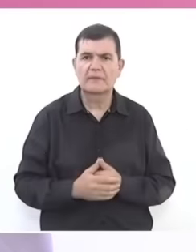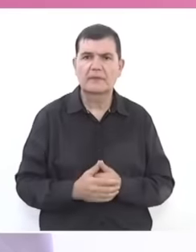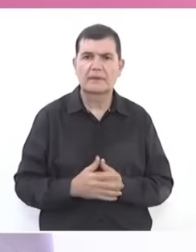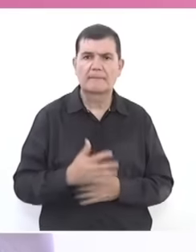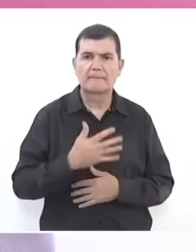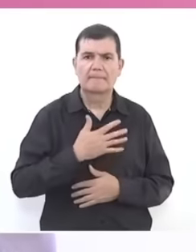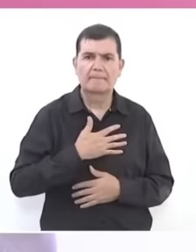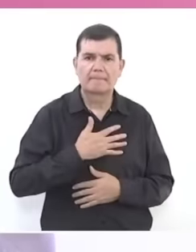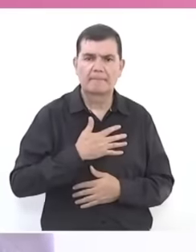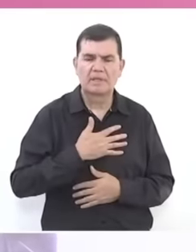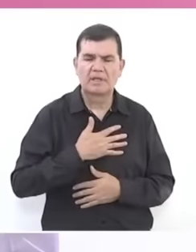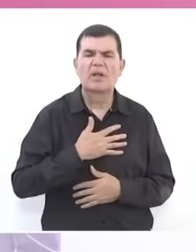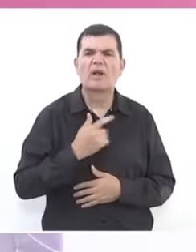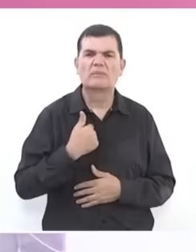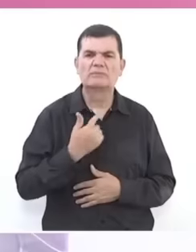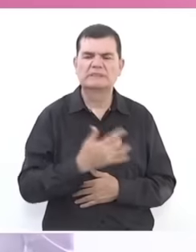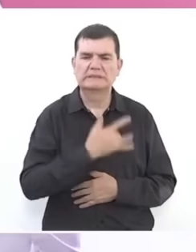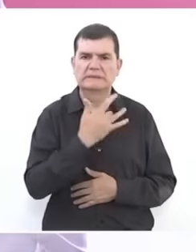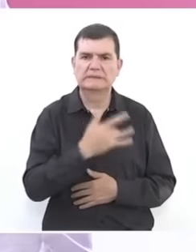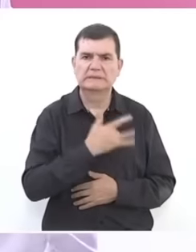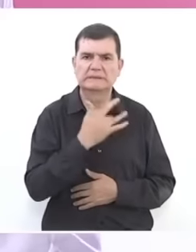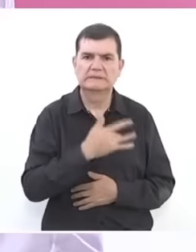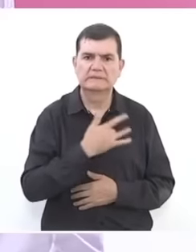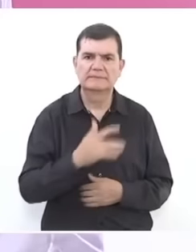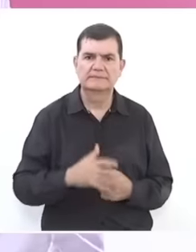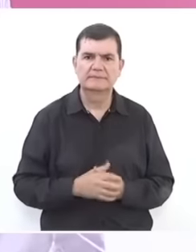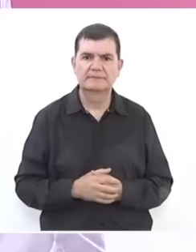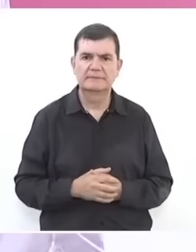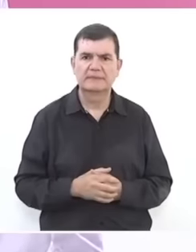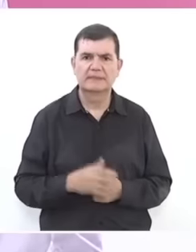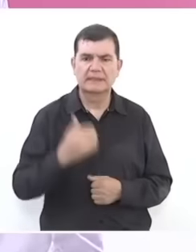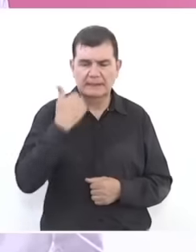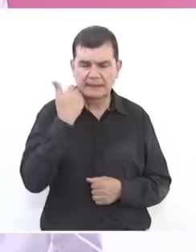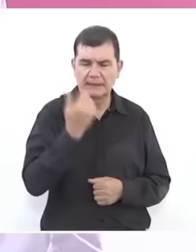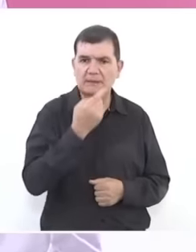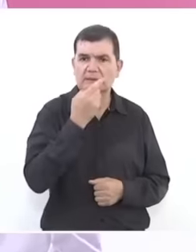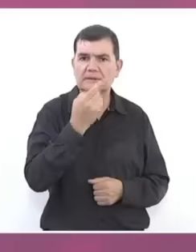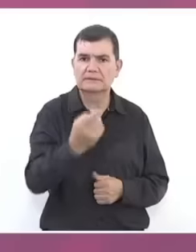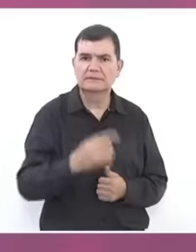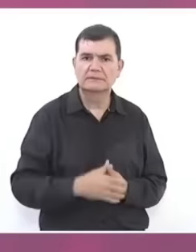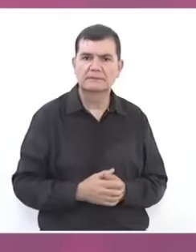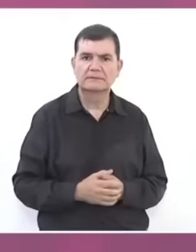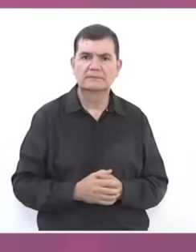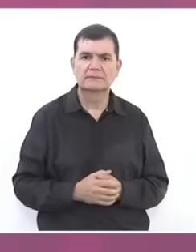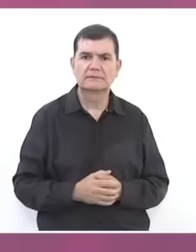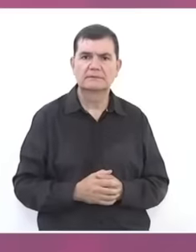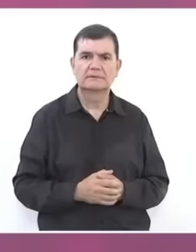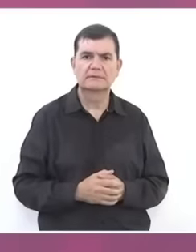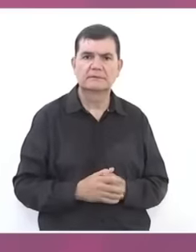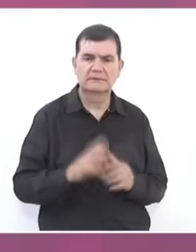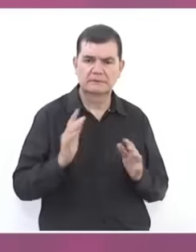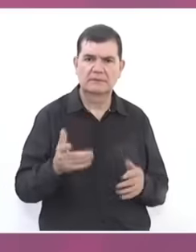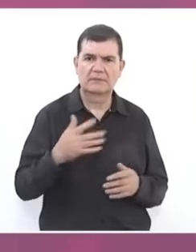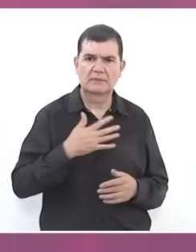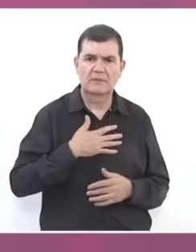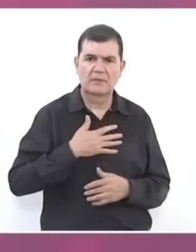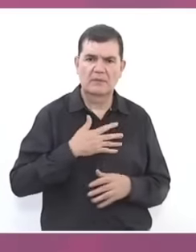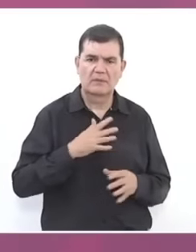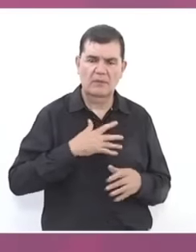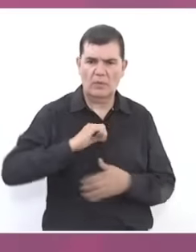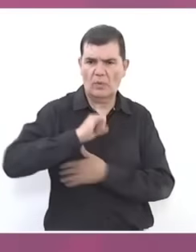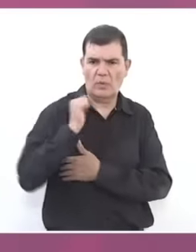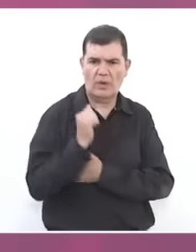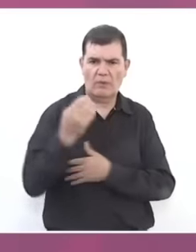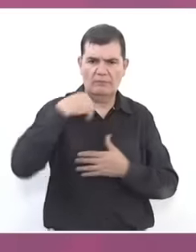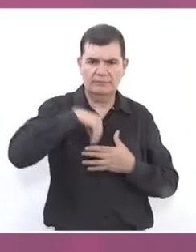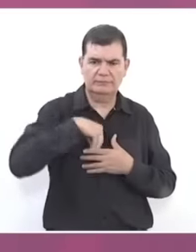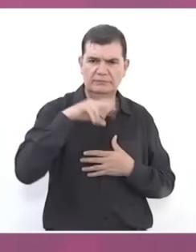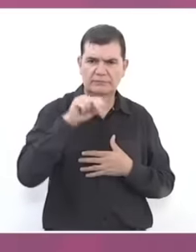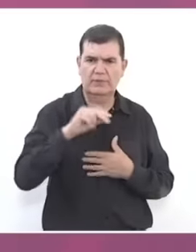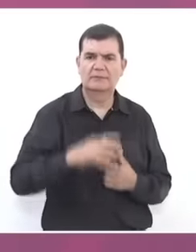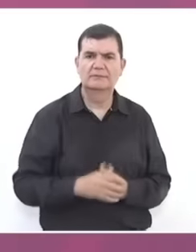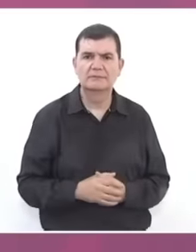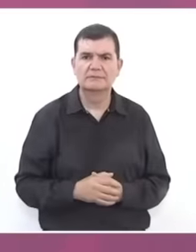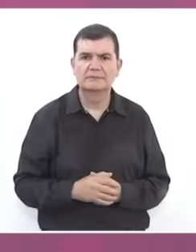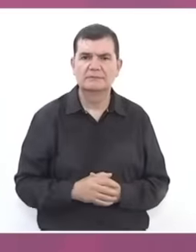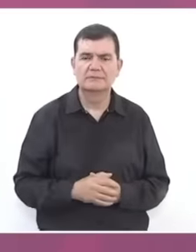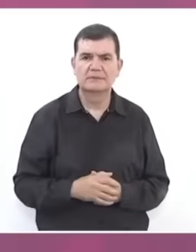of mind, I want to tell you. You see that my chest is not a cellar and that I always